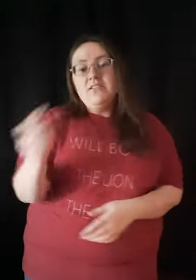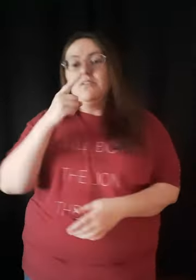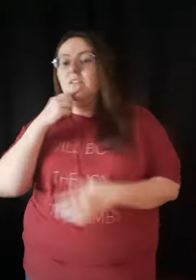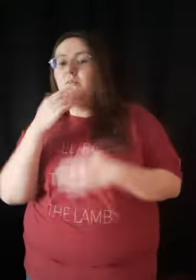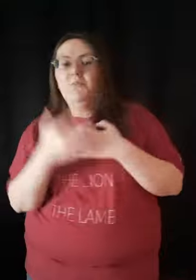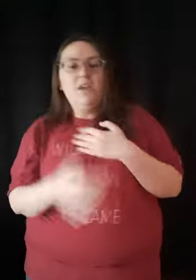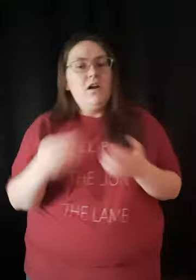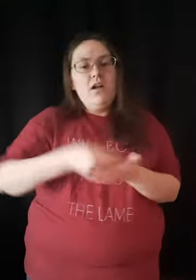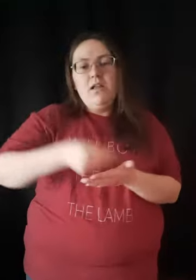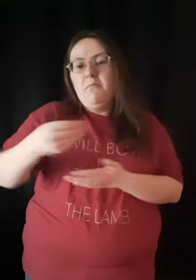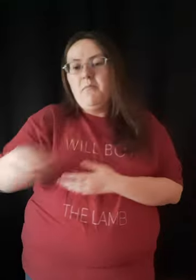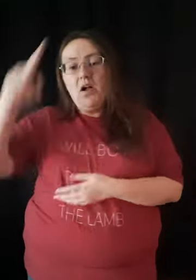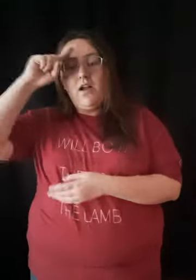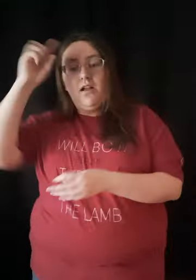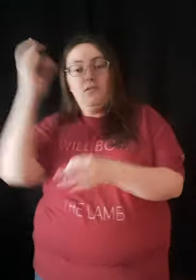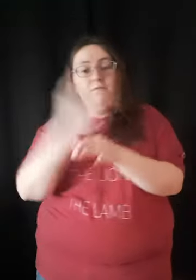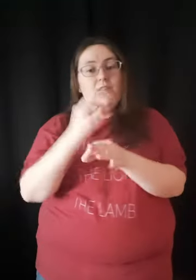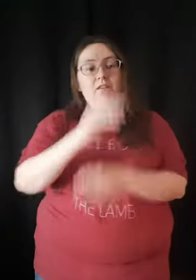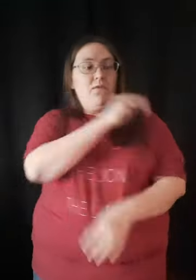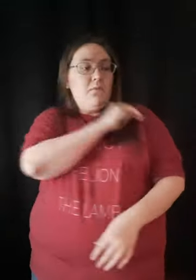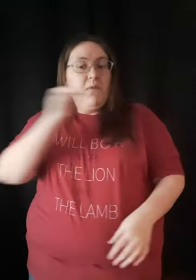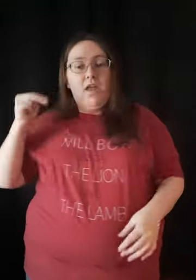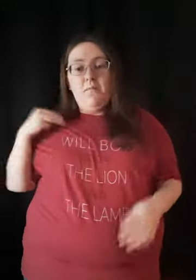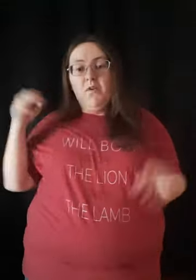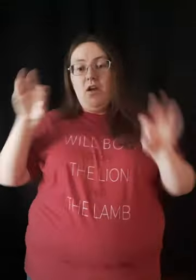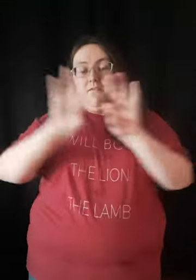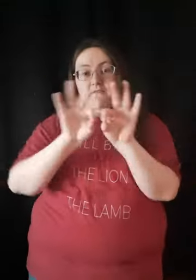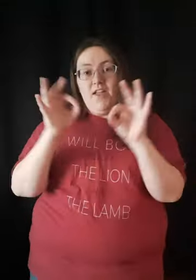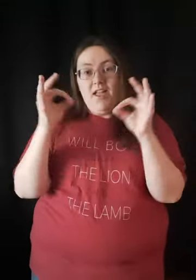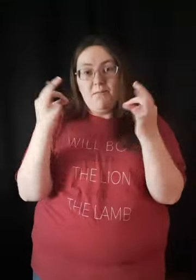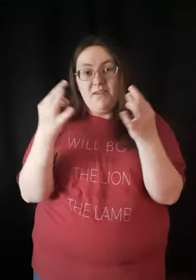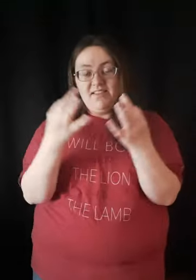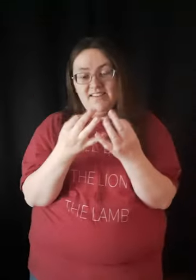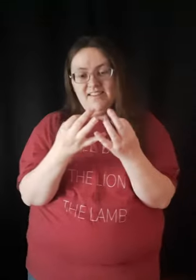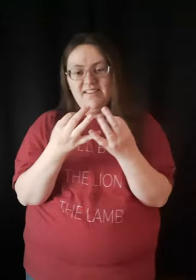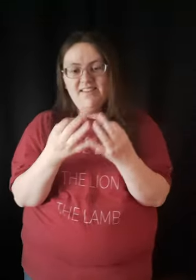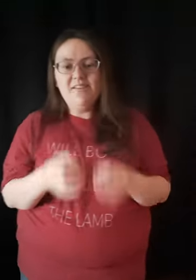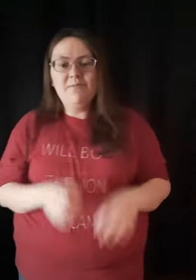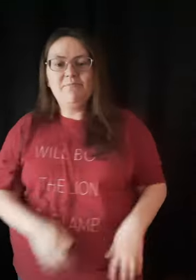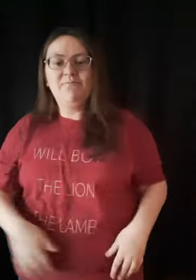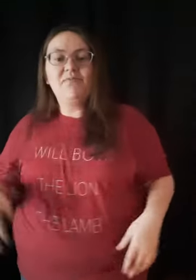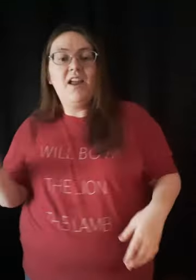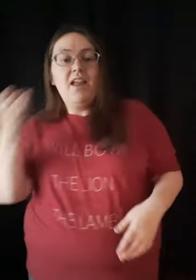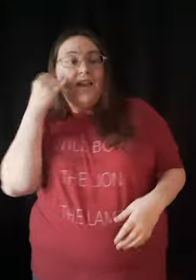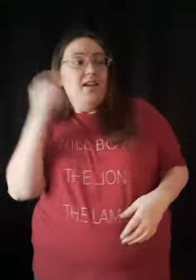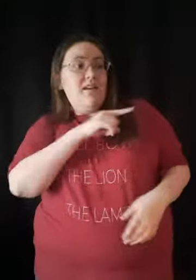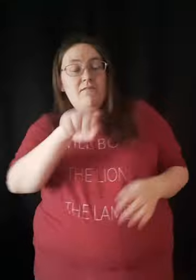As another blood-bought faithful member Of a family That's all I ever wanna be